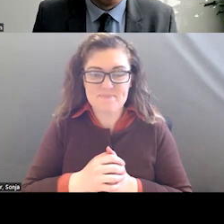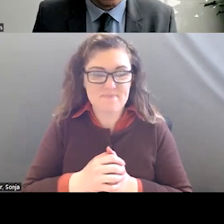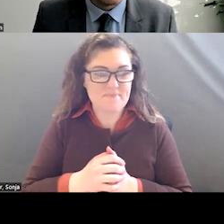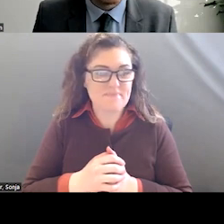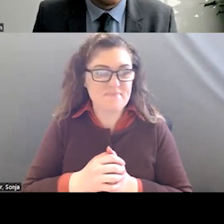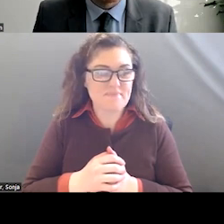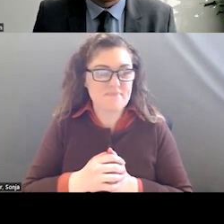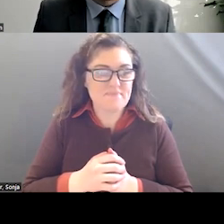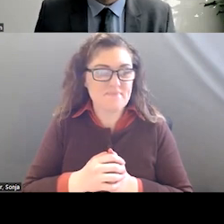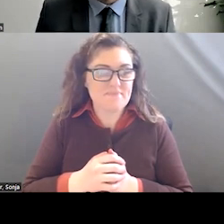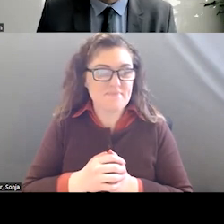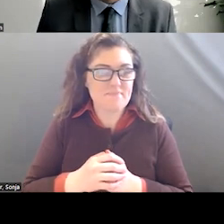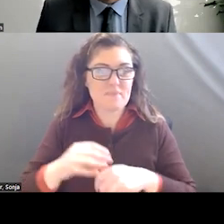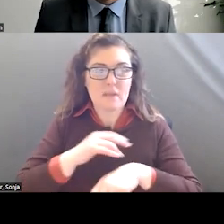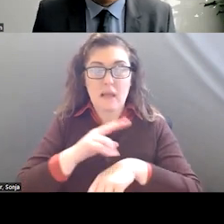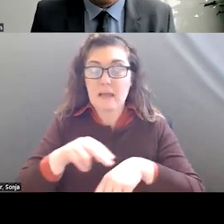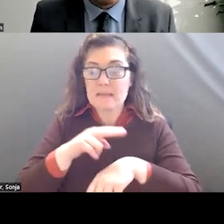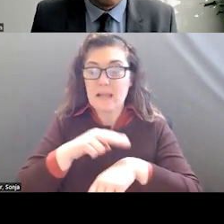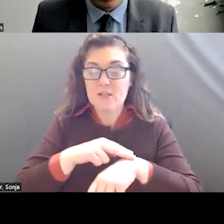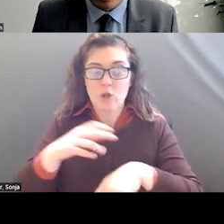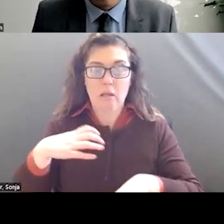THE FORMATION OF A NATIONAL COUNCIL AND ACCIDENTAL PREVENTION.